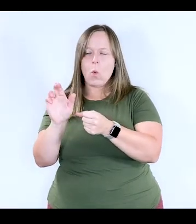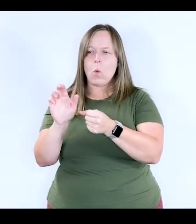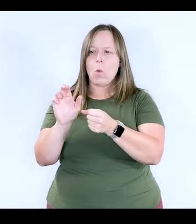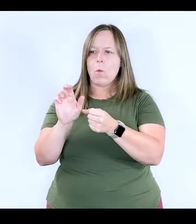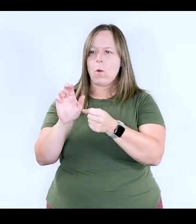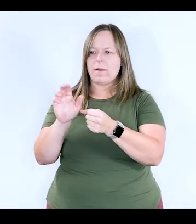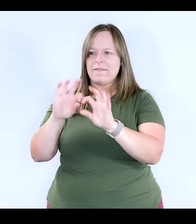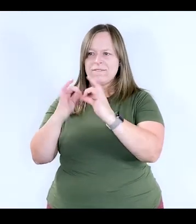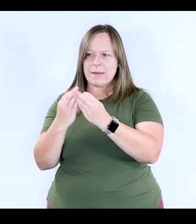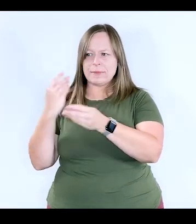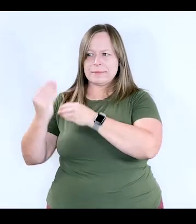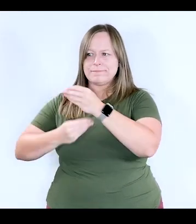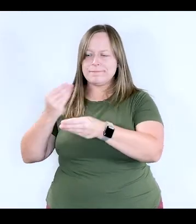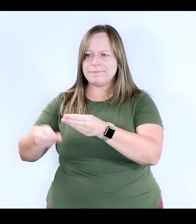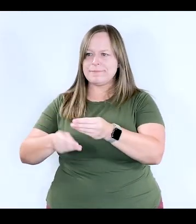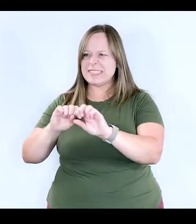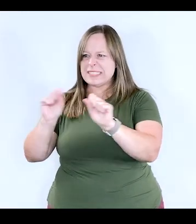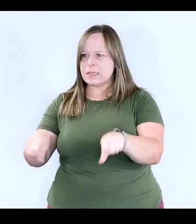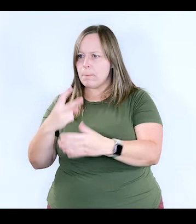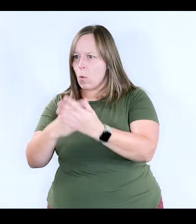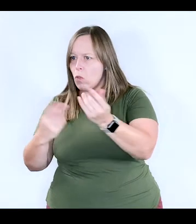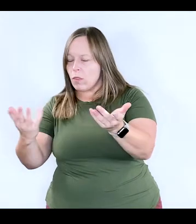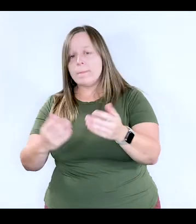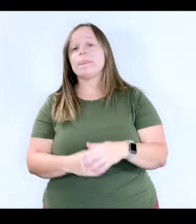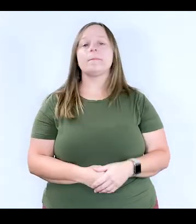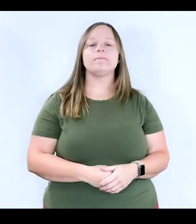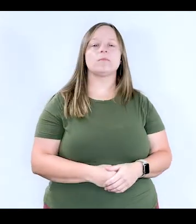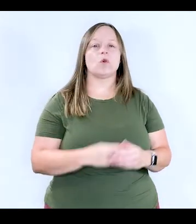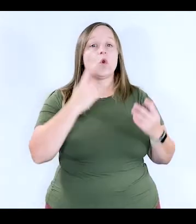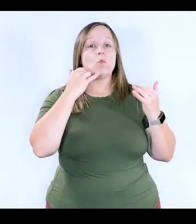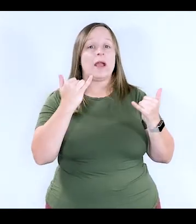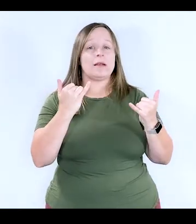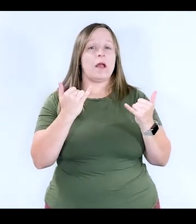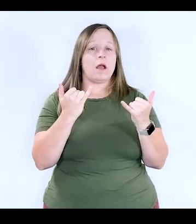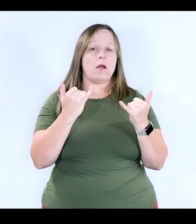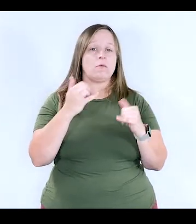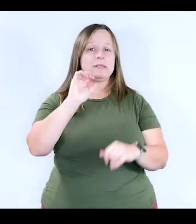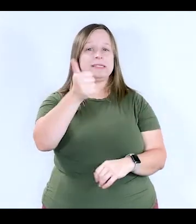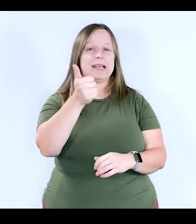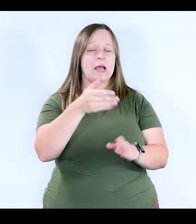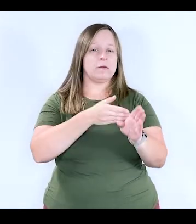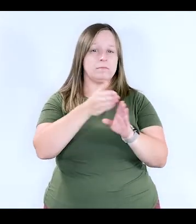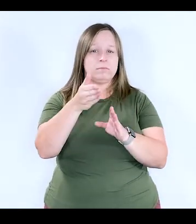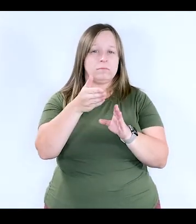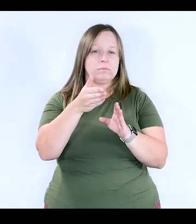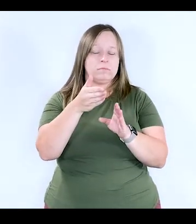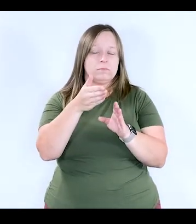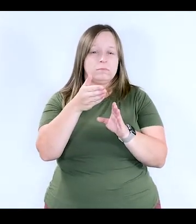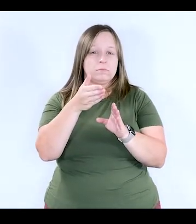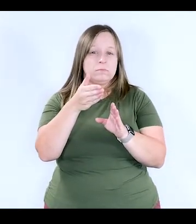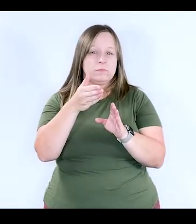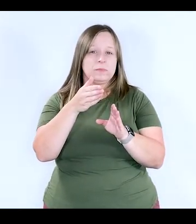or is it part of their family system, or can it be both? Well, right now there are 10 major Spanish dialects.